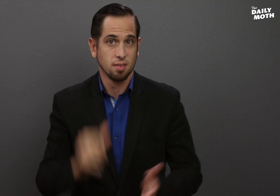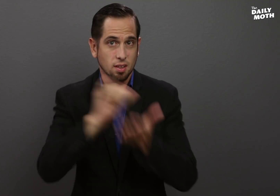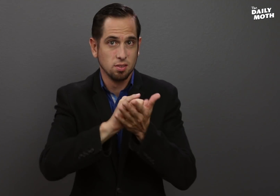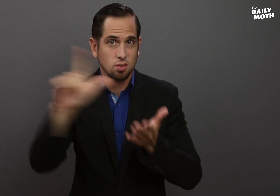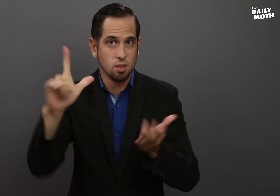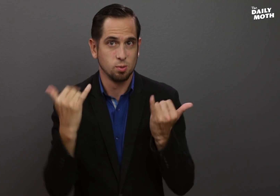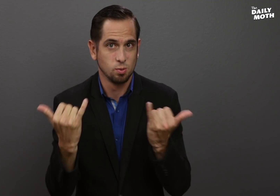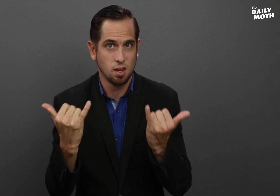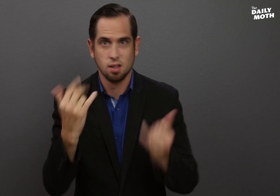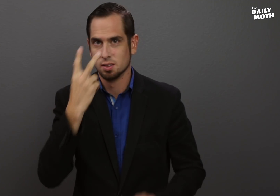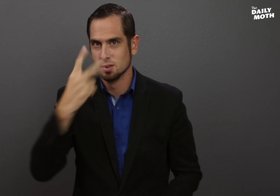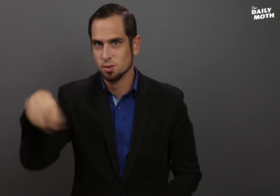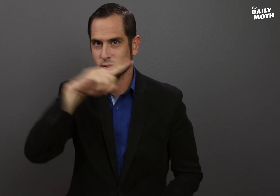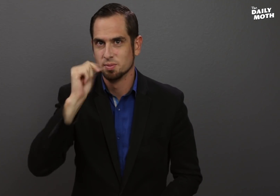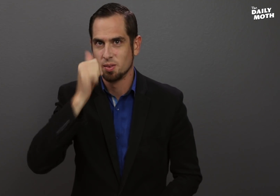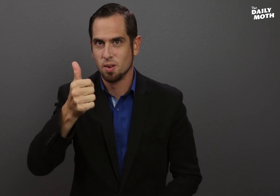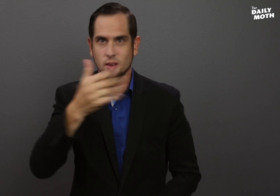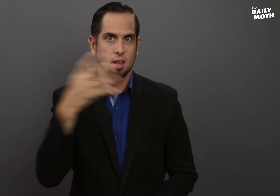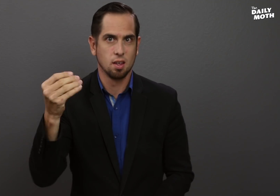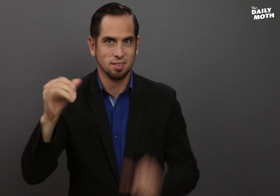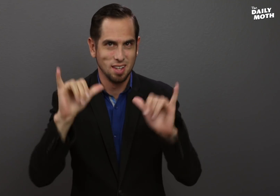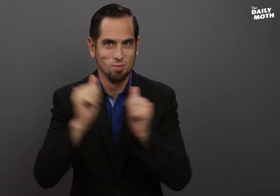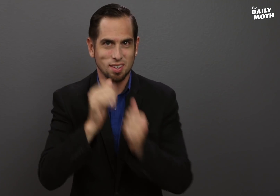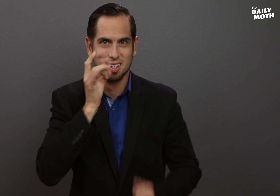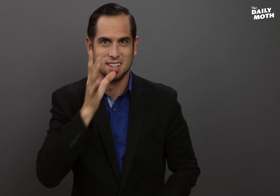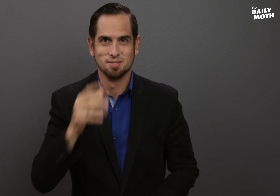That is all for today. See you tomorrow and stay with the light!